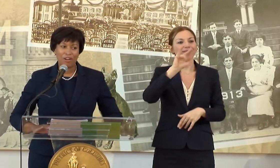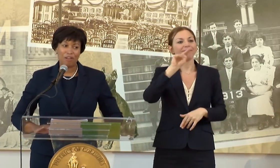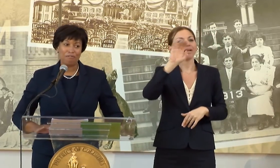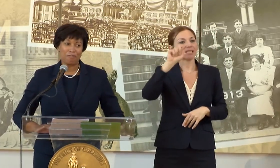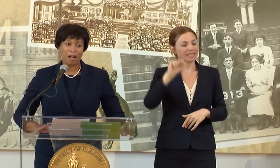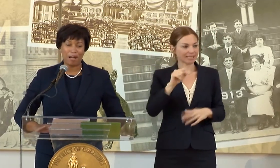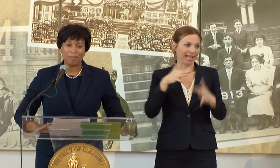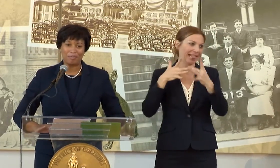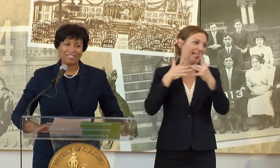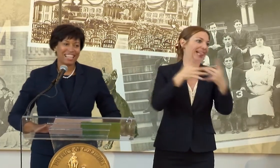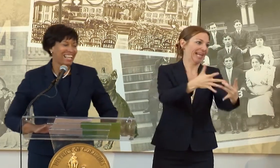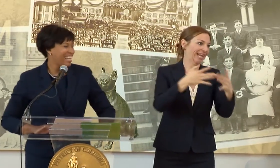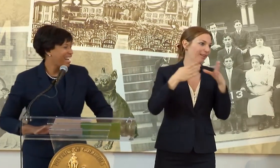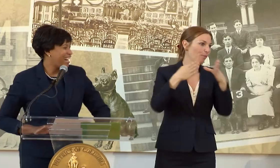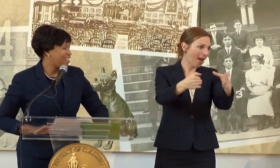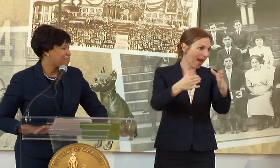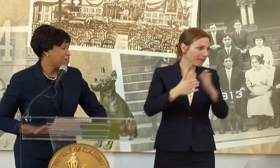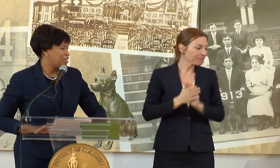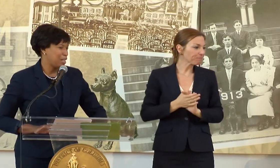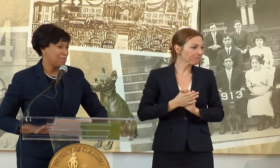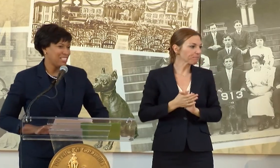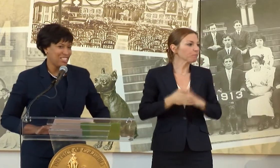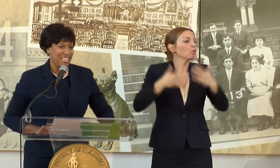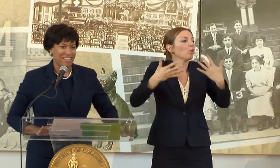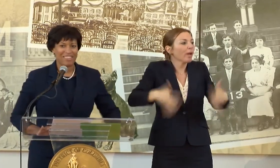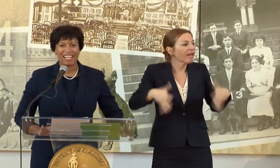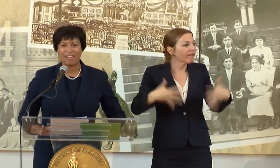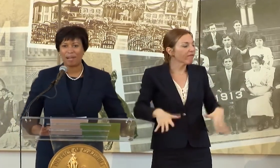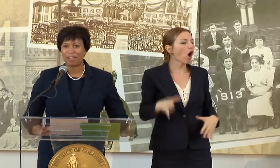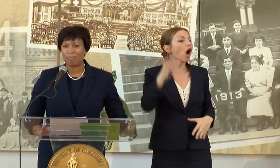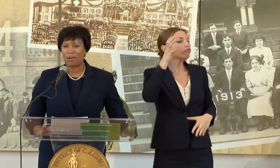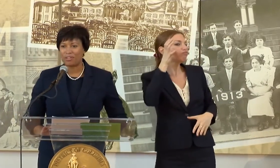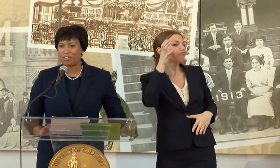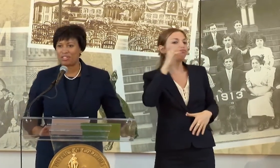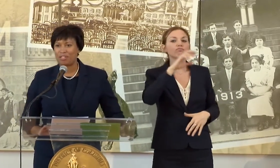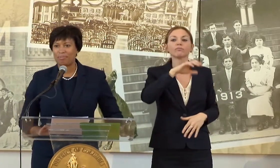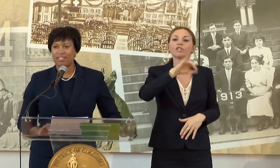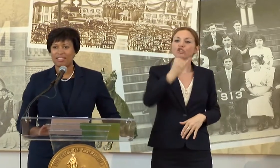YOU HEARD FROM ROBIN, FROM JBG, ABOUT A PARTNERSHIP THAT THE